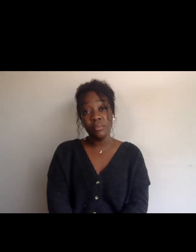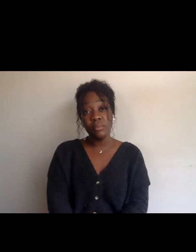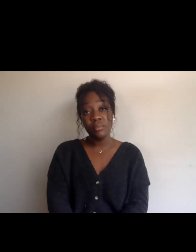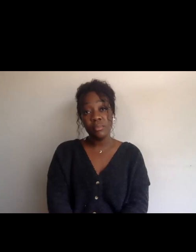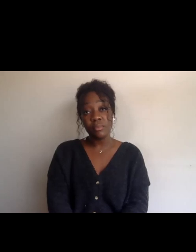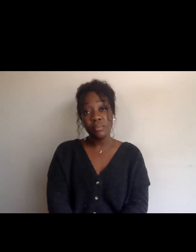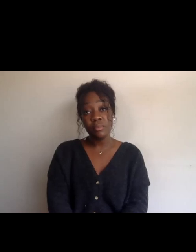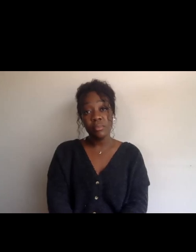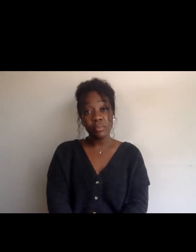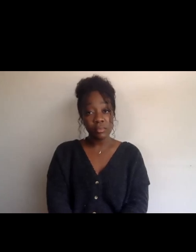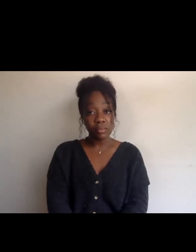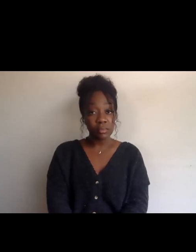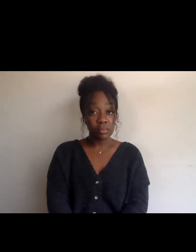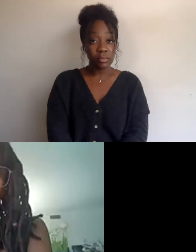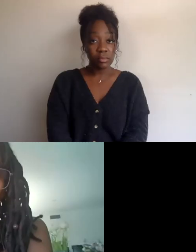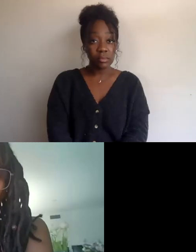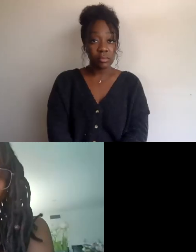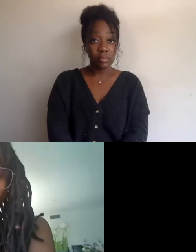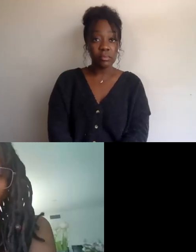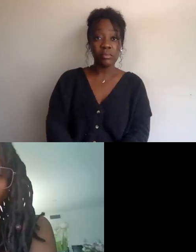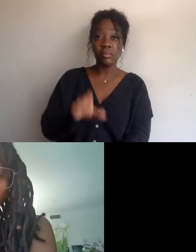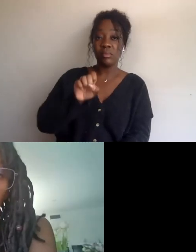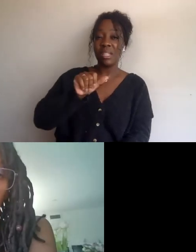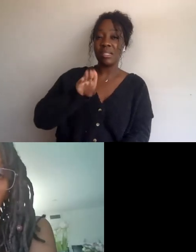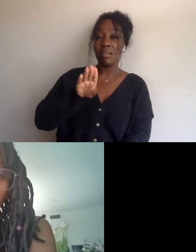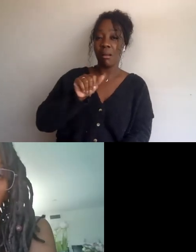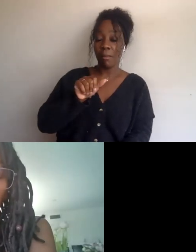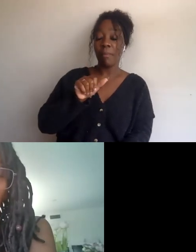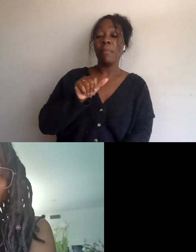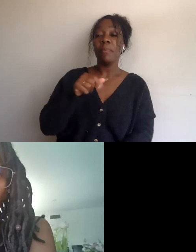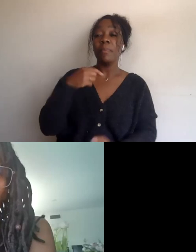I've been working to build awareness and advocacy,